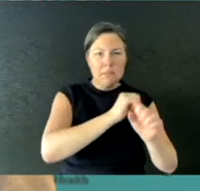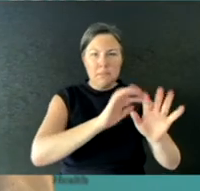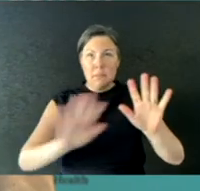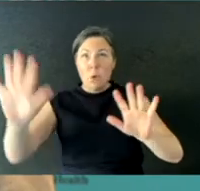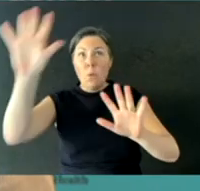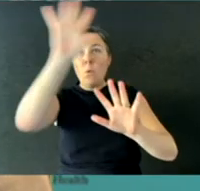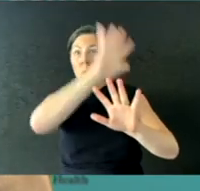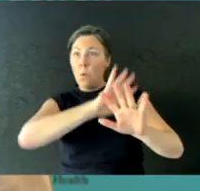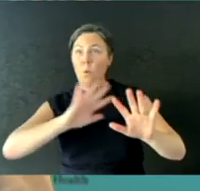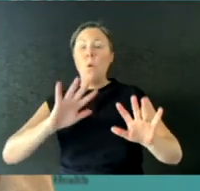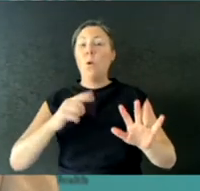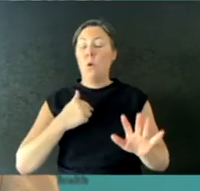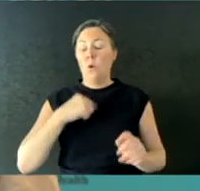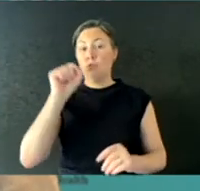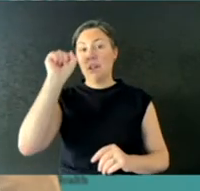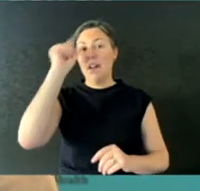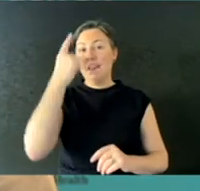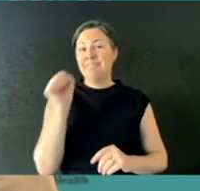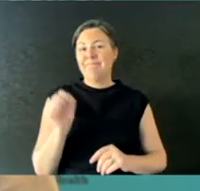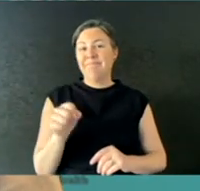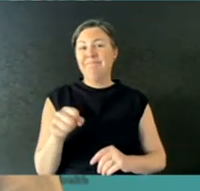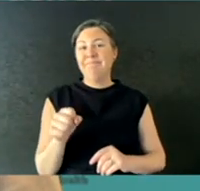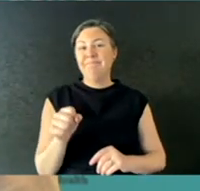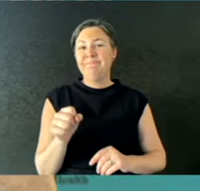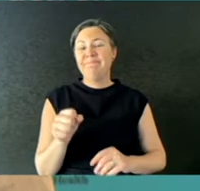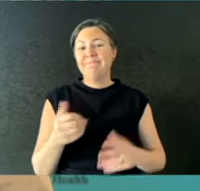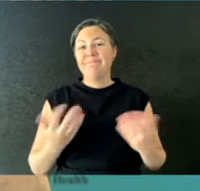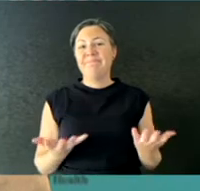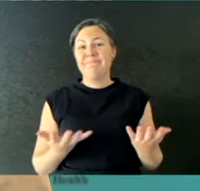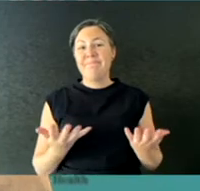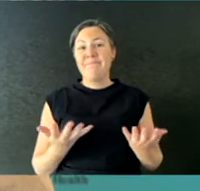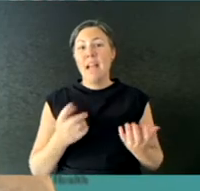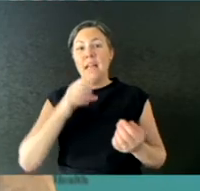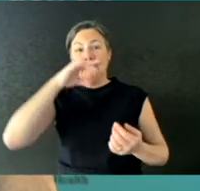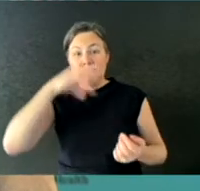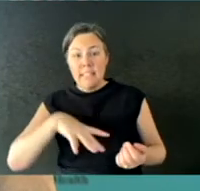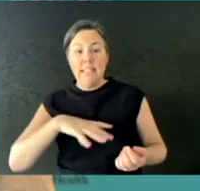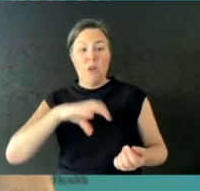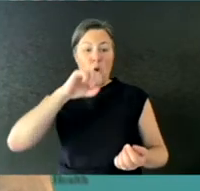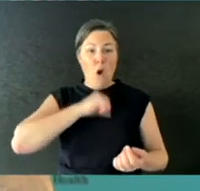all recognised the important and growing role of aerosols in the transmission of COVID-19.